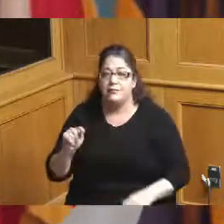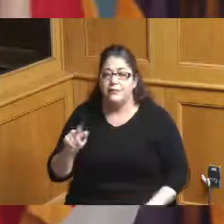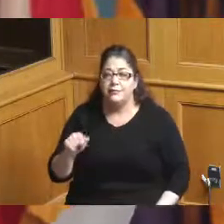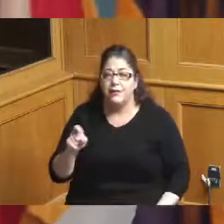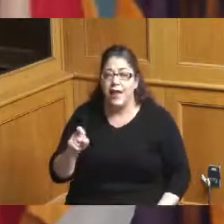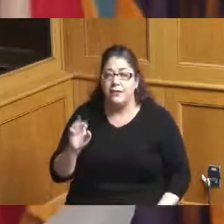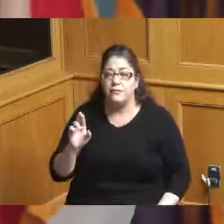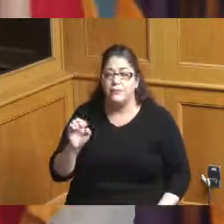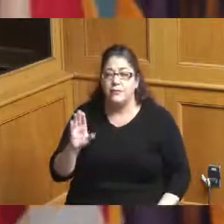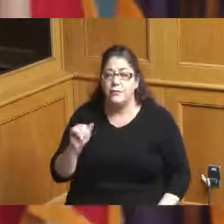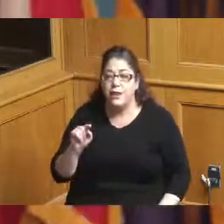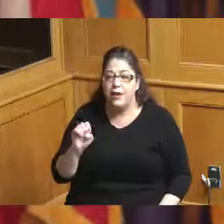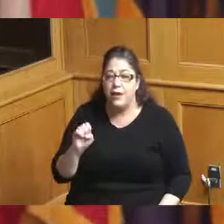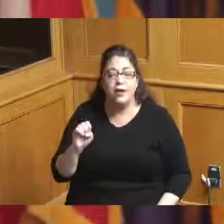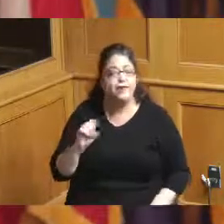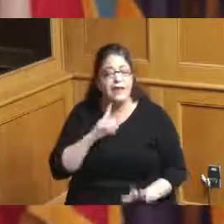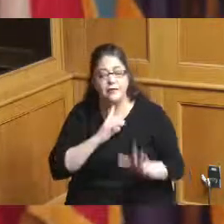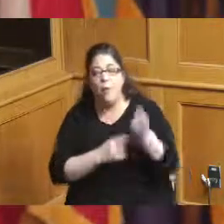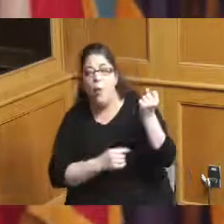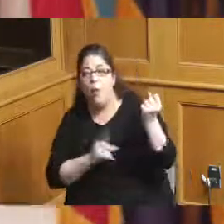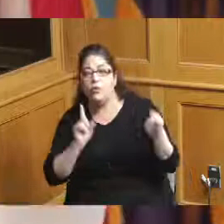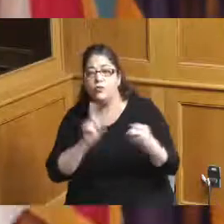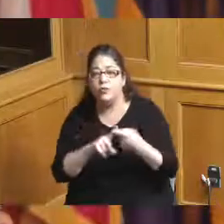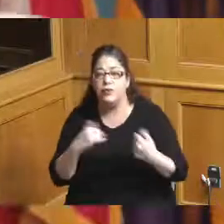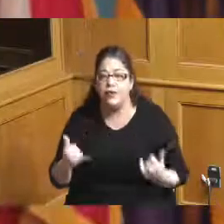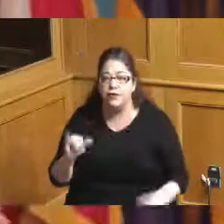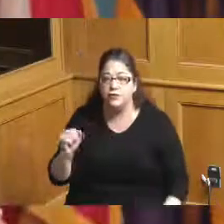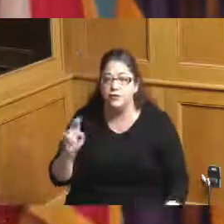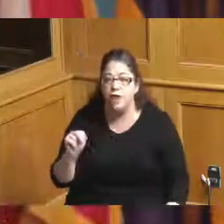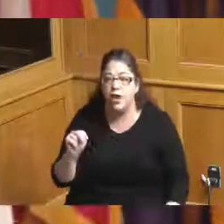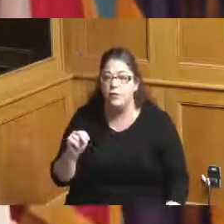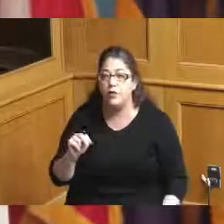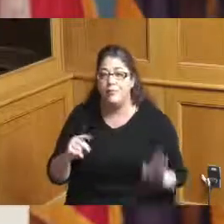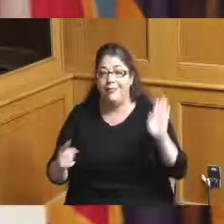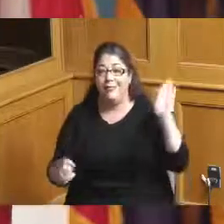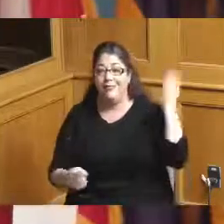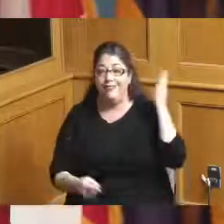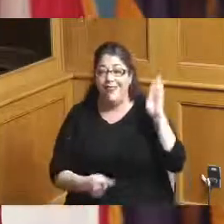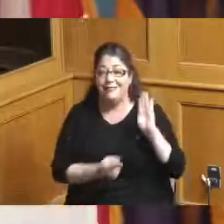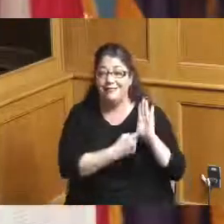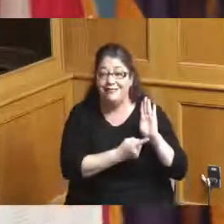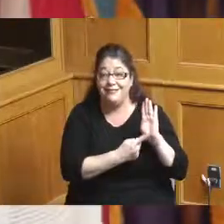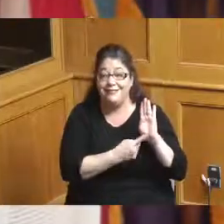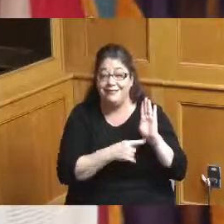and they said we'll hold it and now January but this still stays the same this is what this is